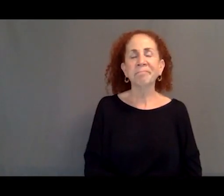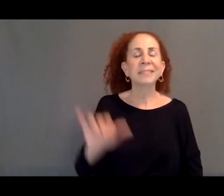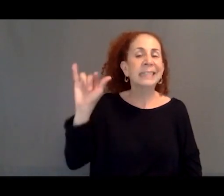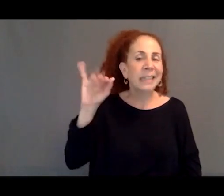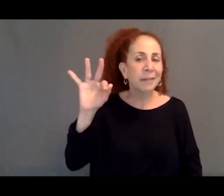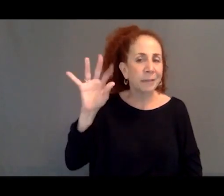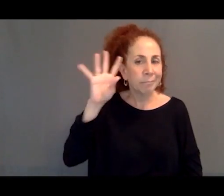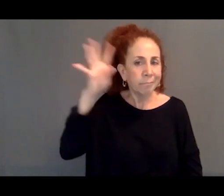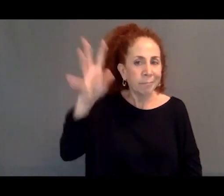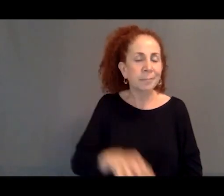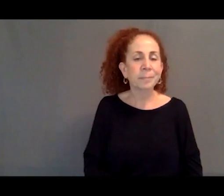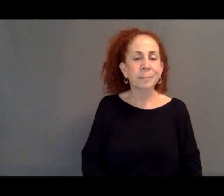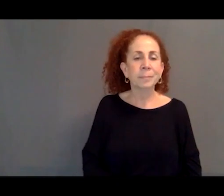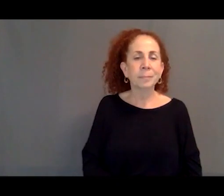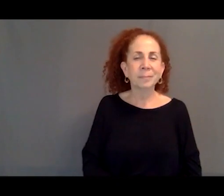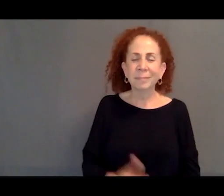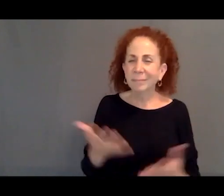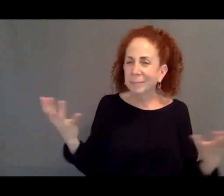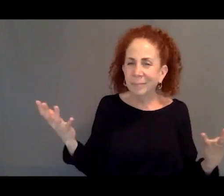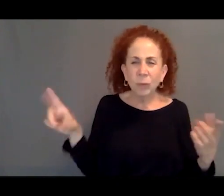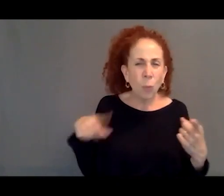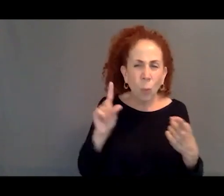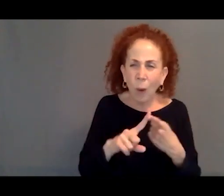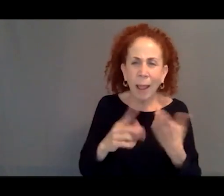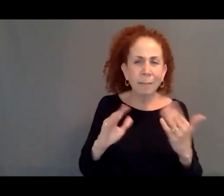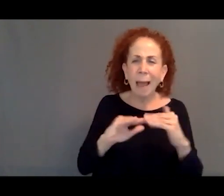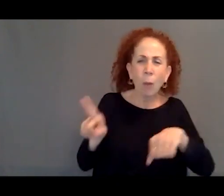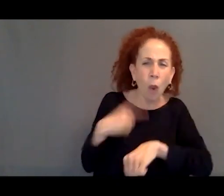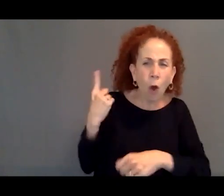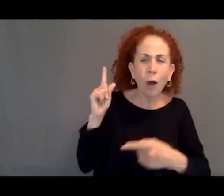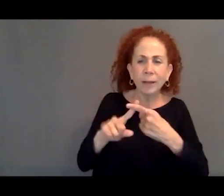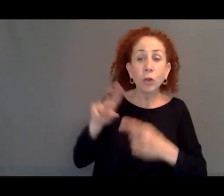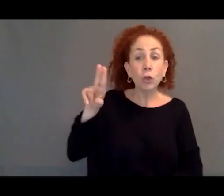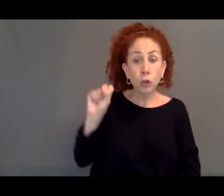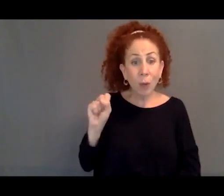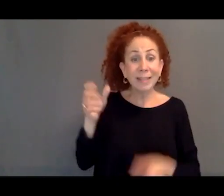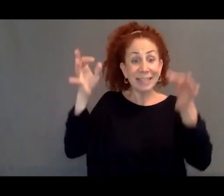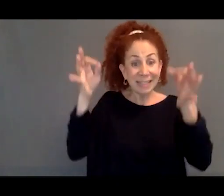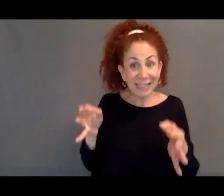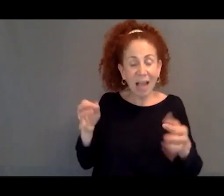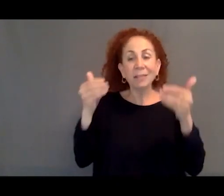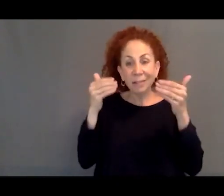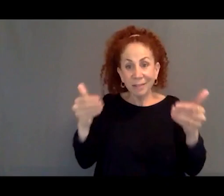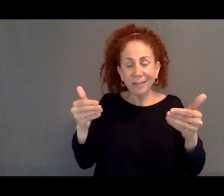How much longer do you think it'll be before the US decides to legalize asylees